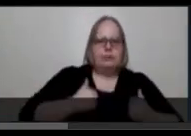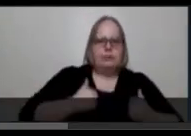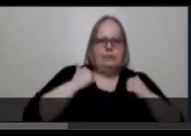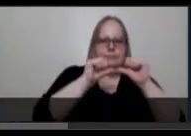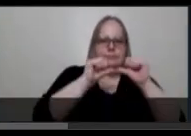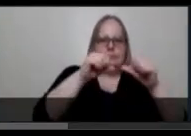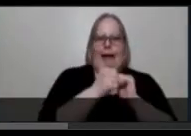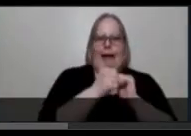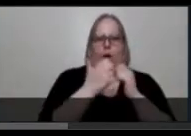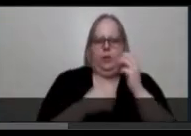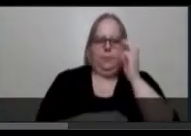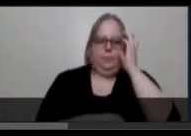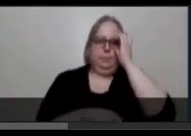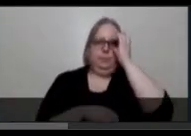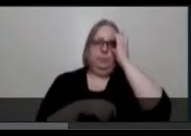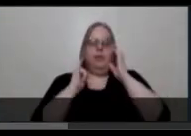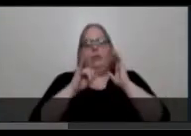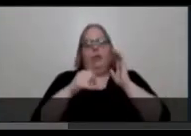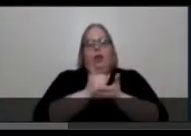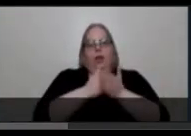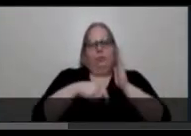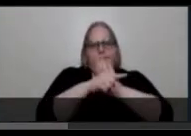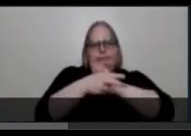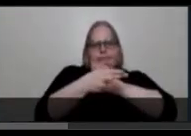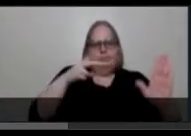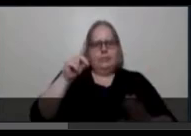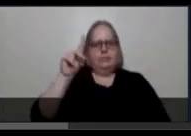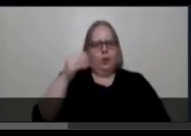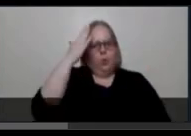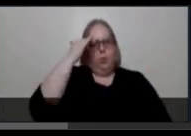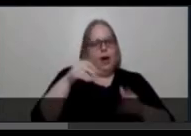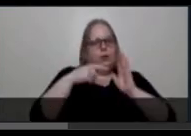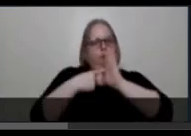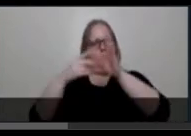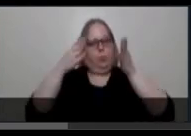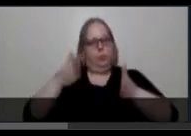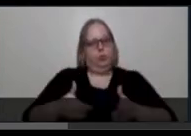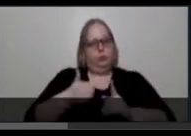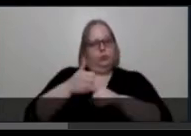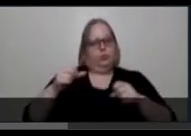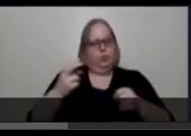This helps destigmatize disability by showing a person in a wheelchair and a Deaf person